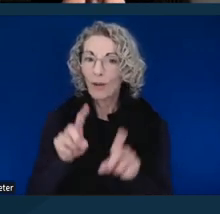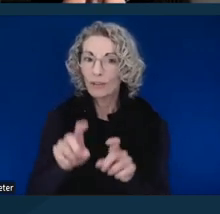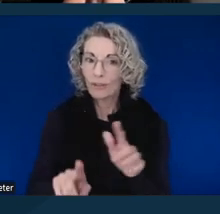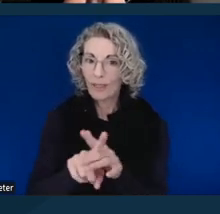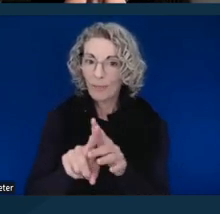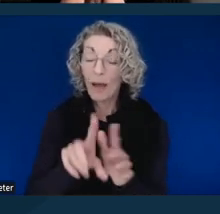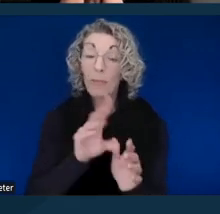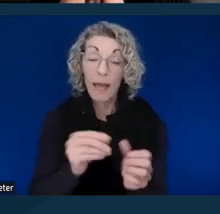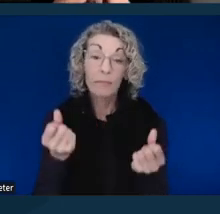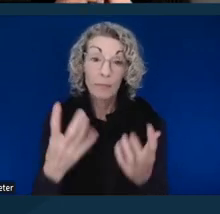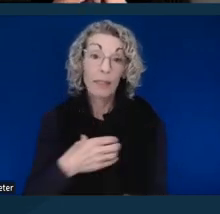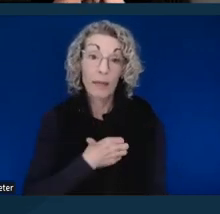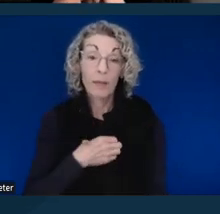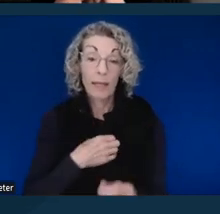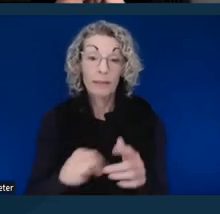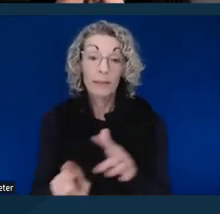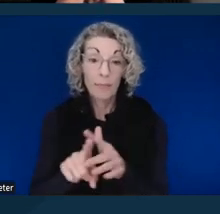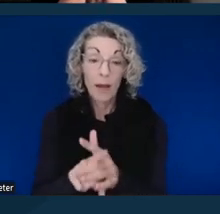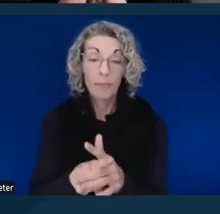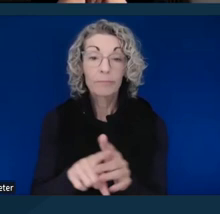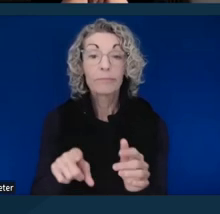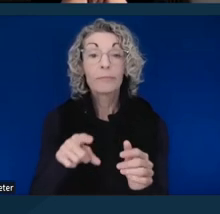And as you will see in the next couple of slides,